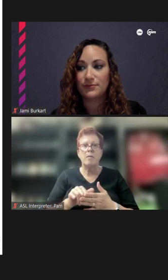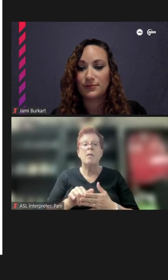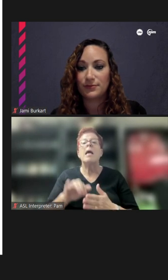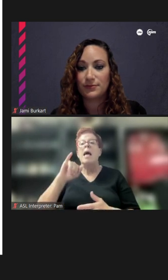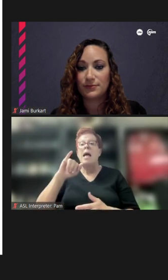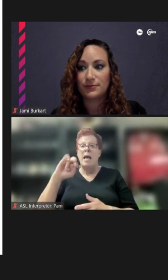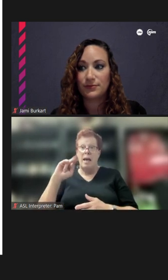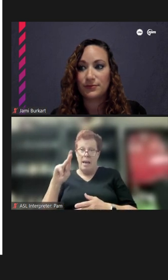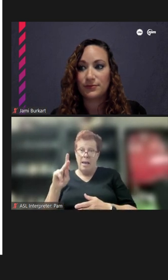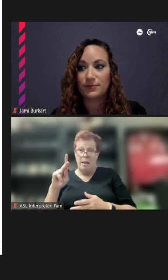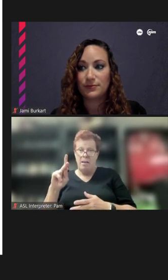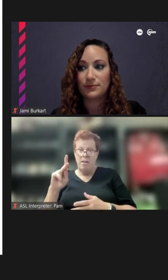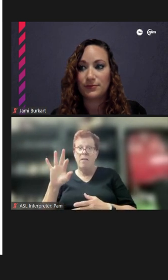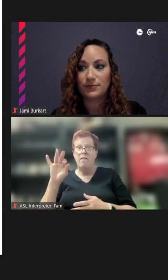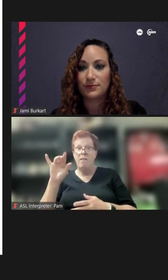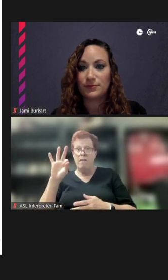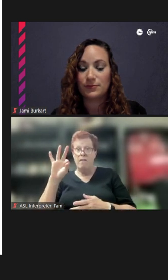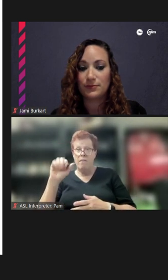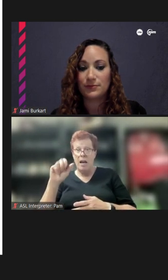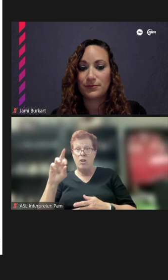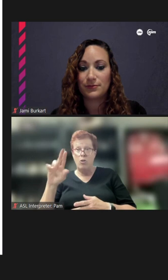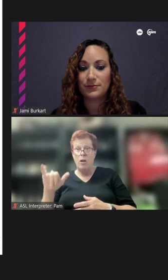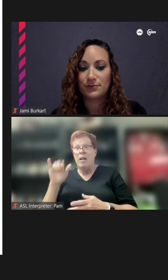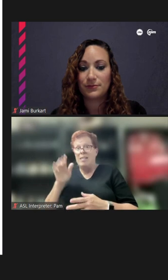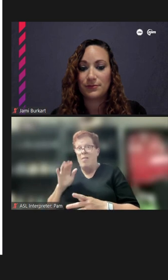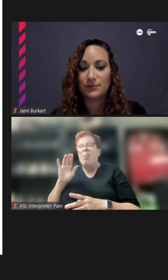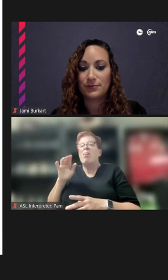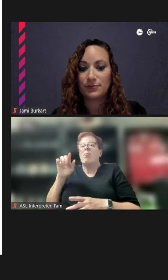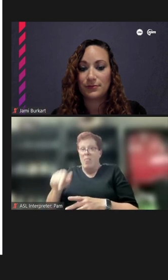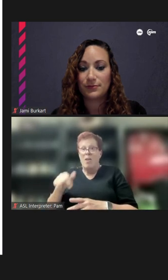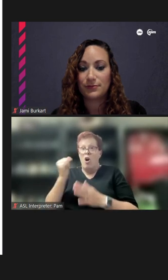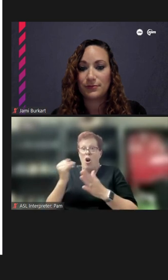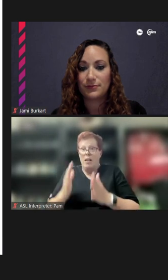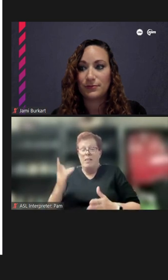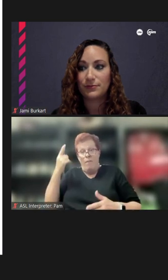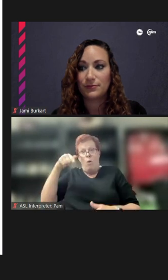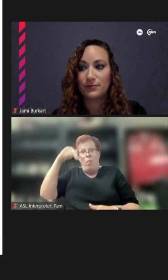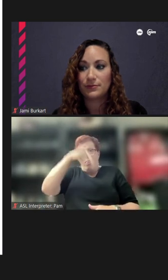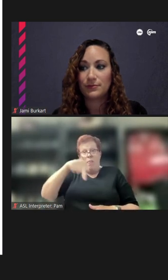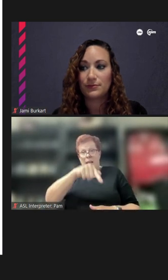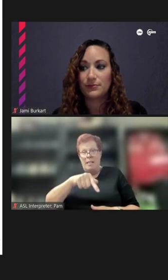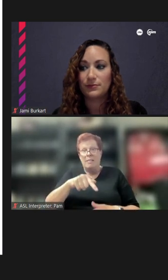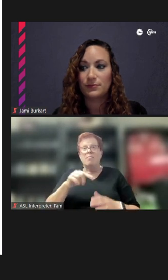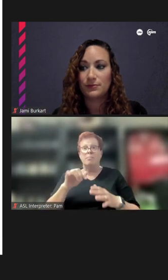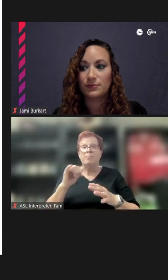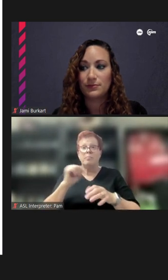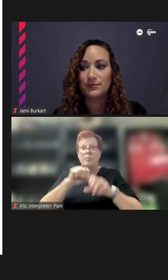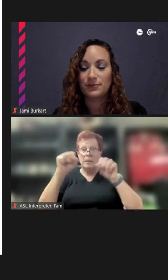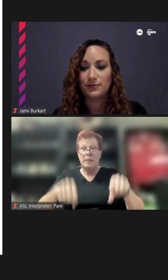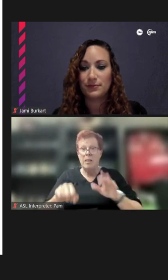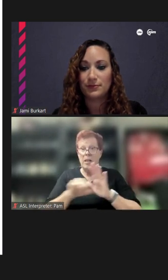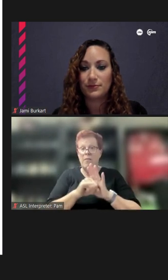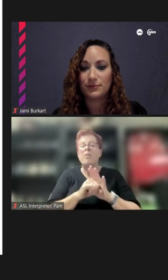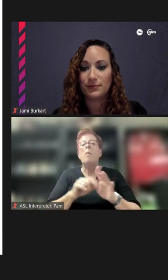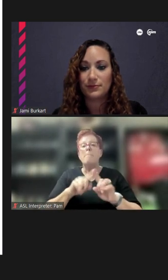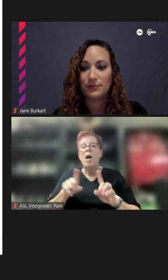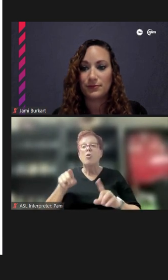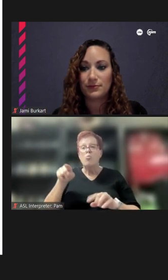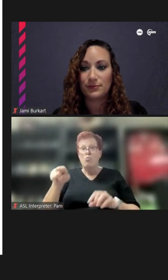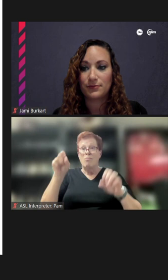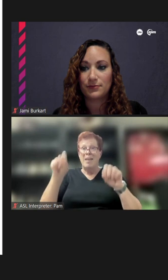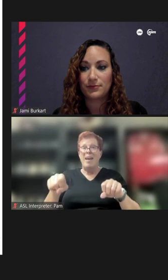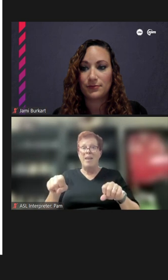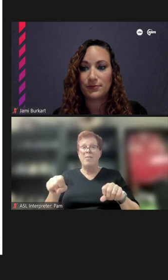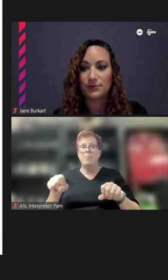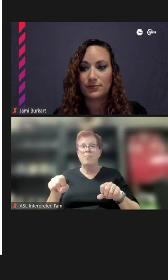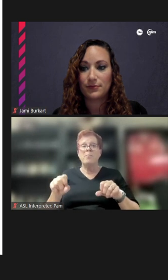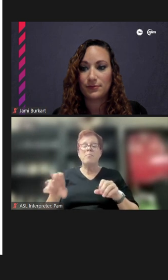the the artist for these station Identifiers, feel free to put your thoughts visually